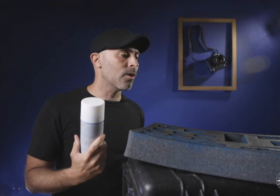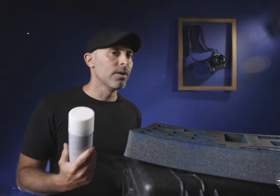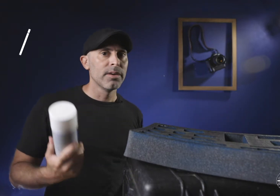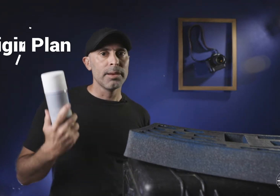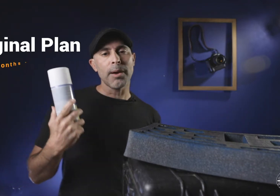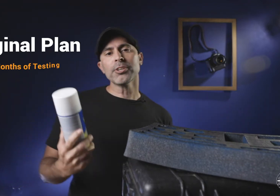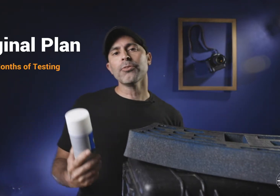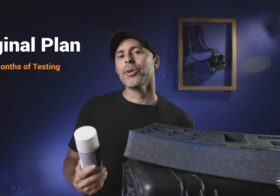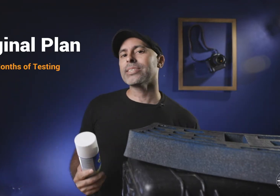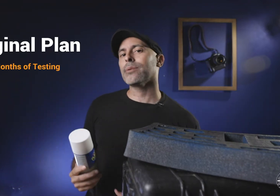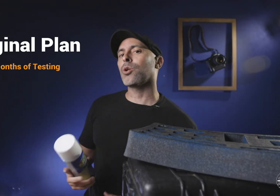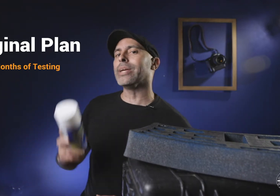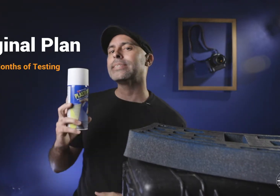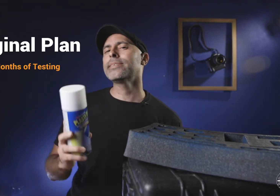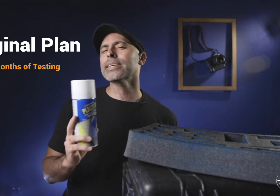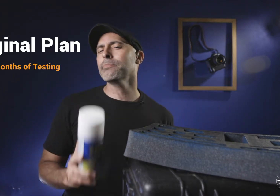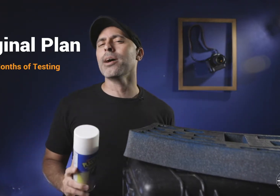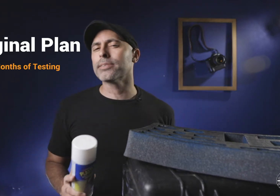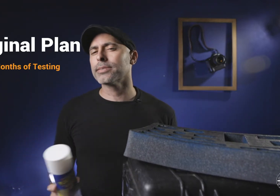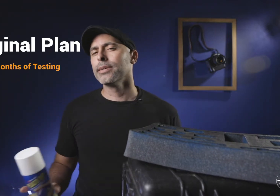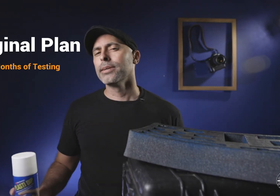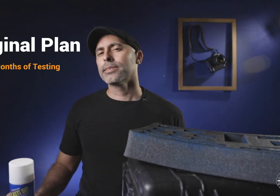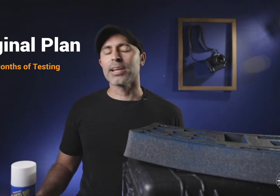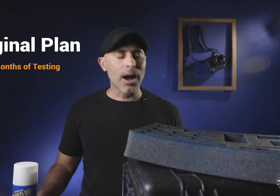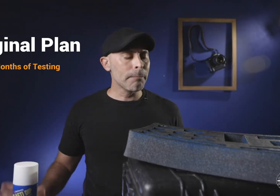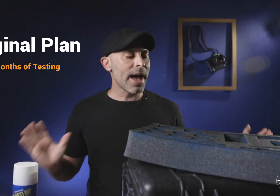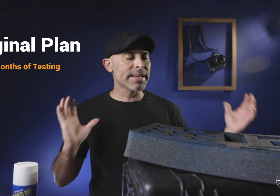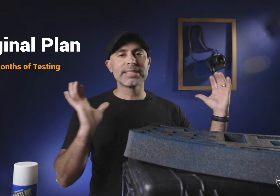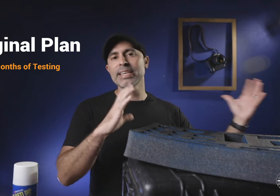in my original video I said I was going to wait six months to come back and see